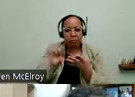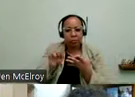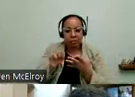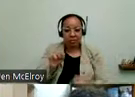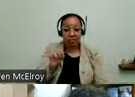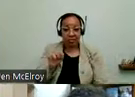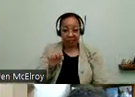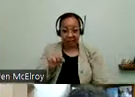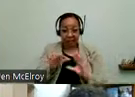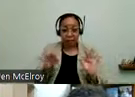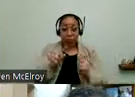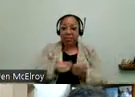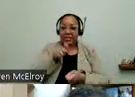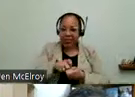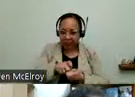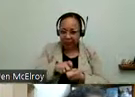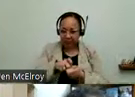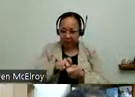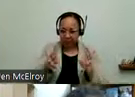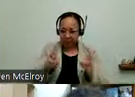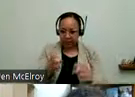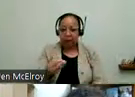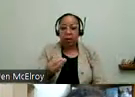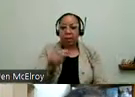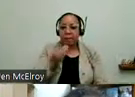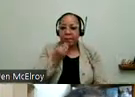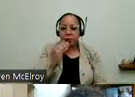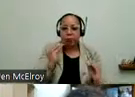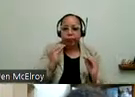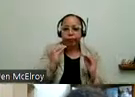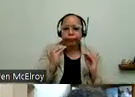city. And that language specifically includes includes adults with